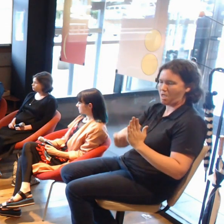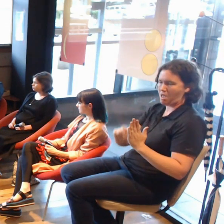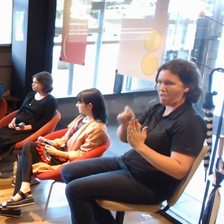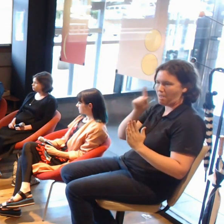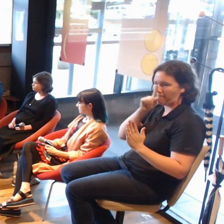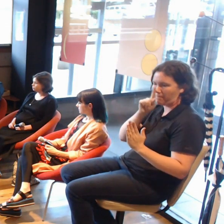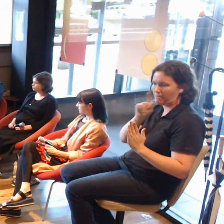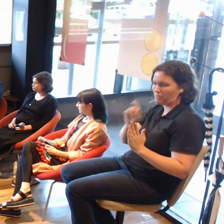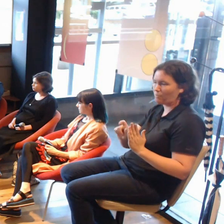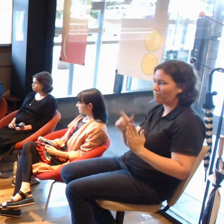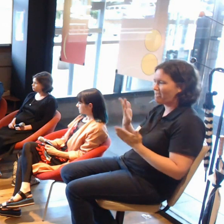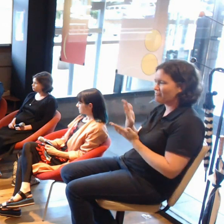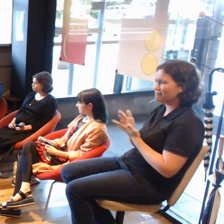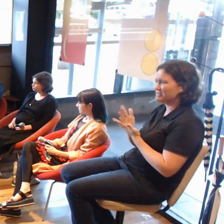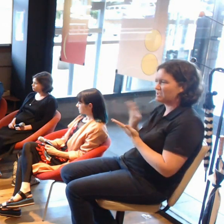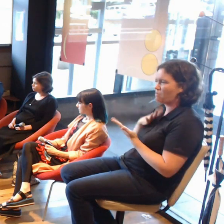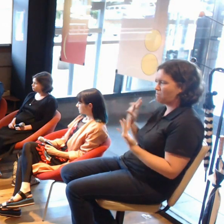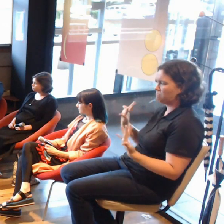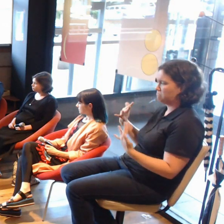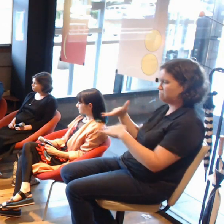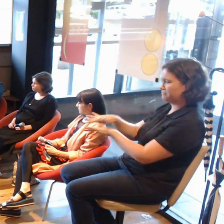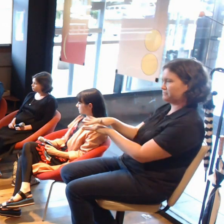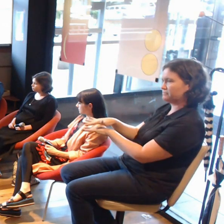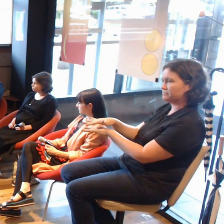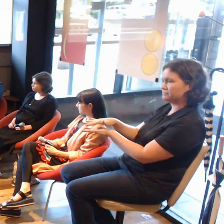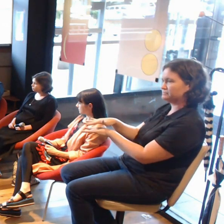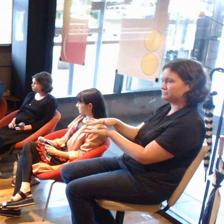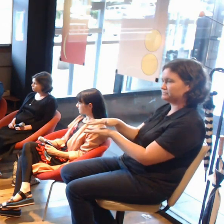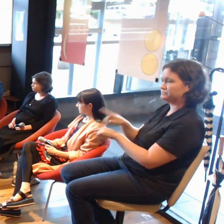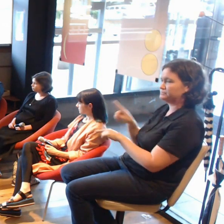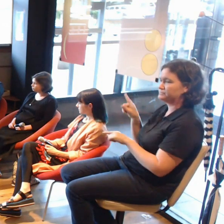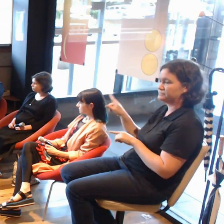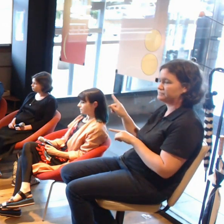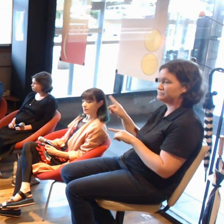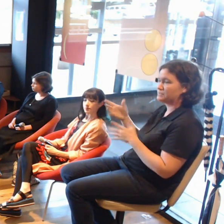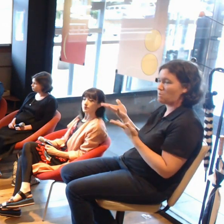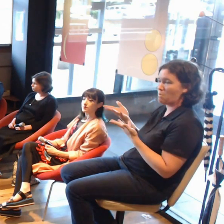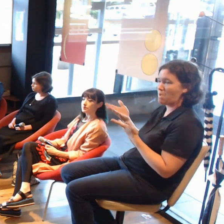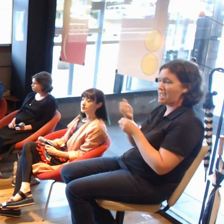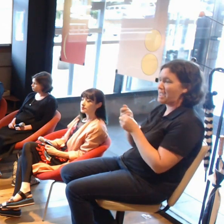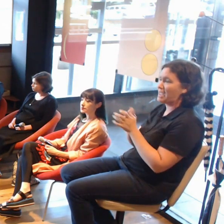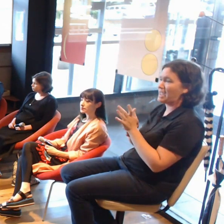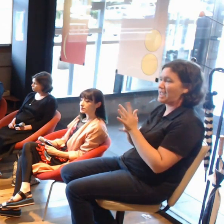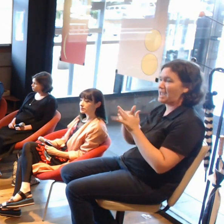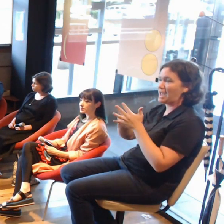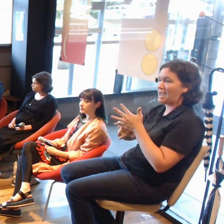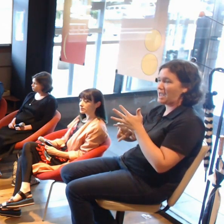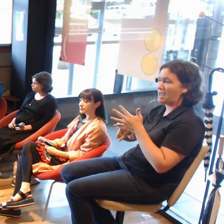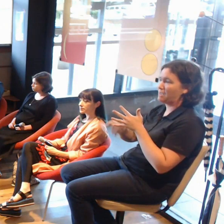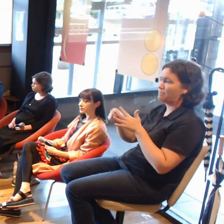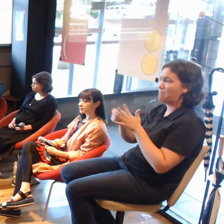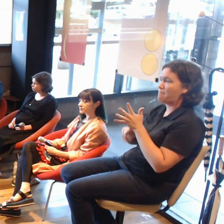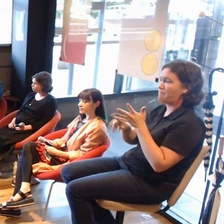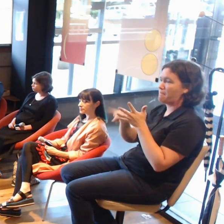He actually is based at Games Plus which, if you aren't aware of it, they're the co-working game studio in Canberra.